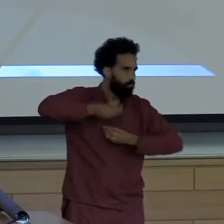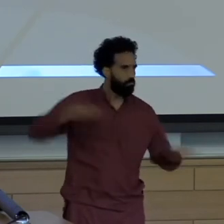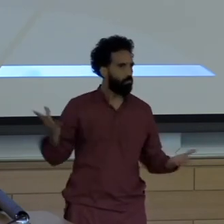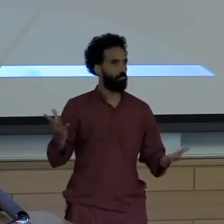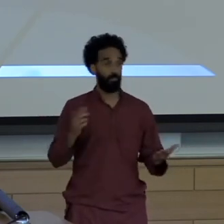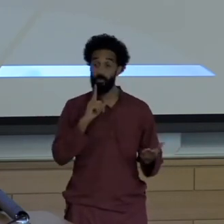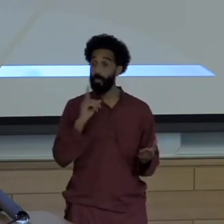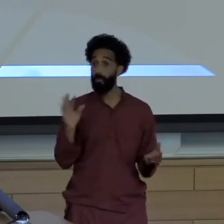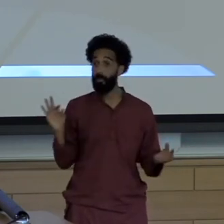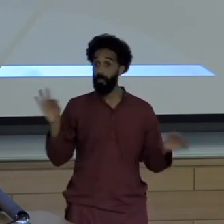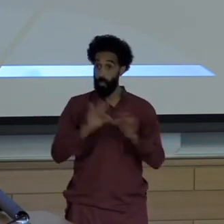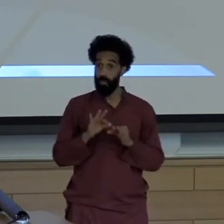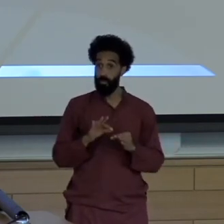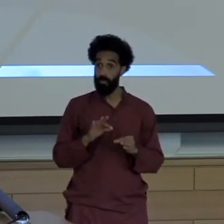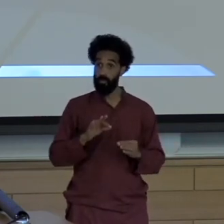Speak up